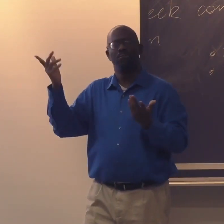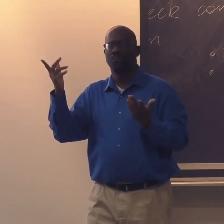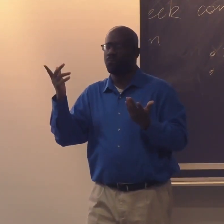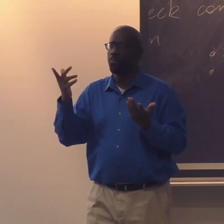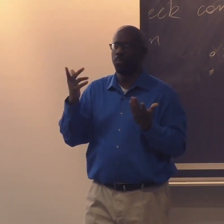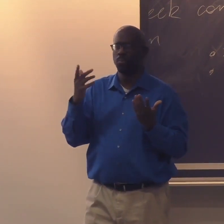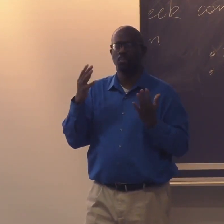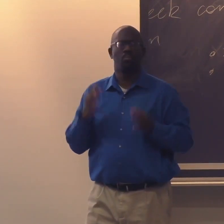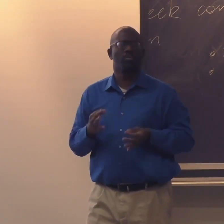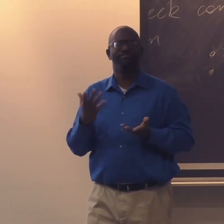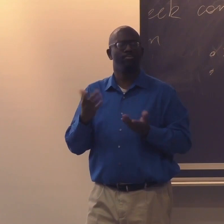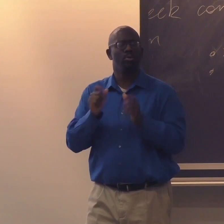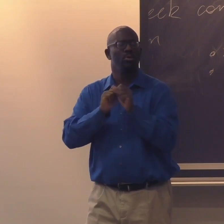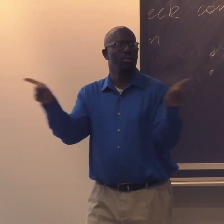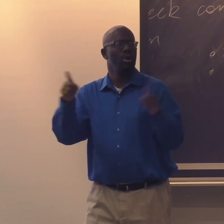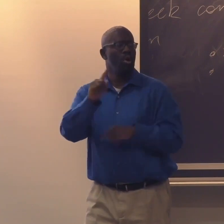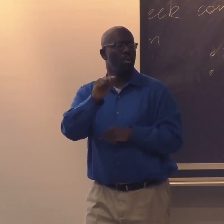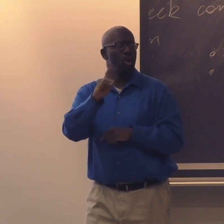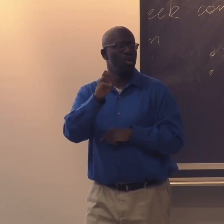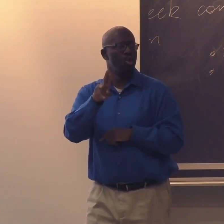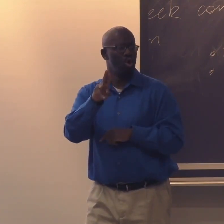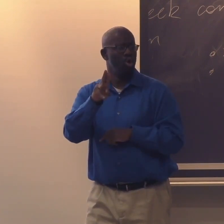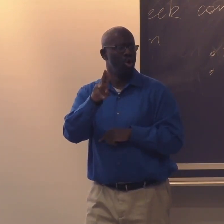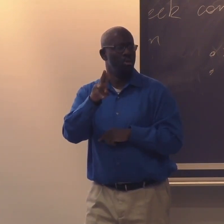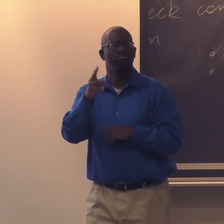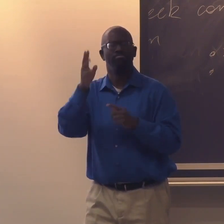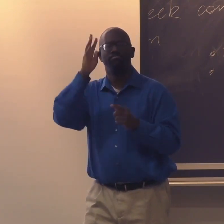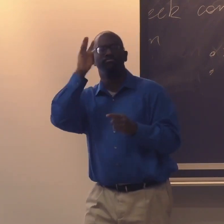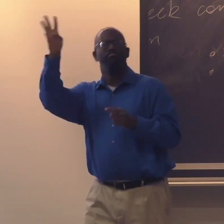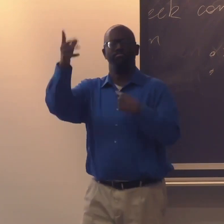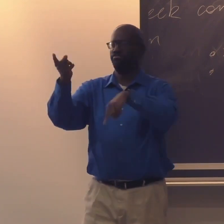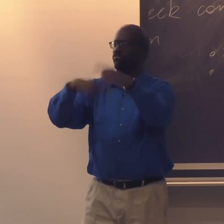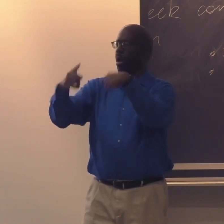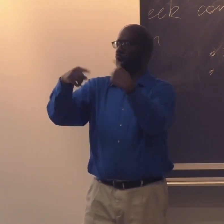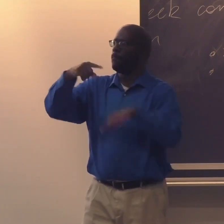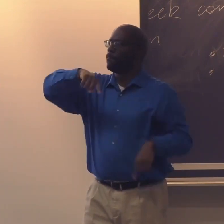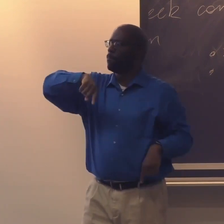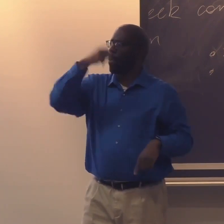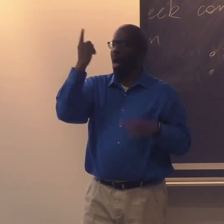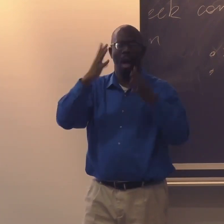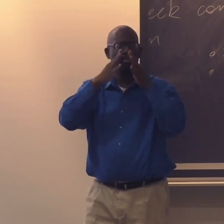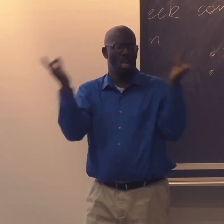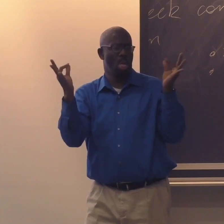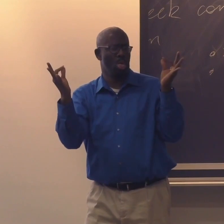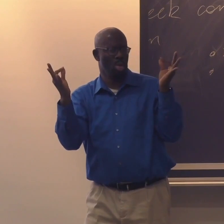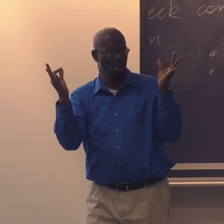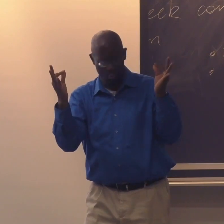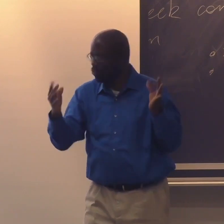Lauren Ridloff who's pictured here-- decided to put this on Twitter. They came up with an idea about how